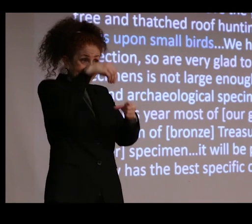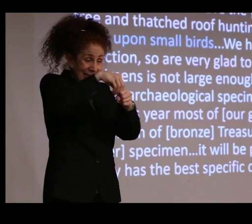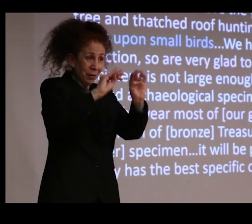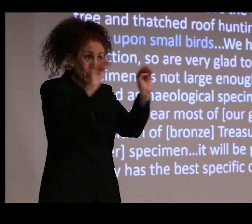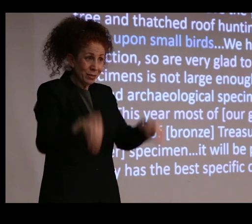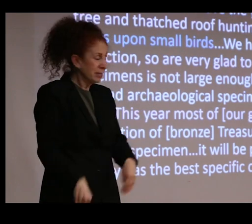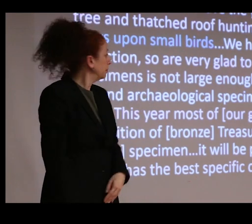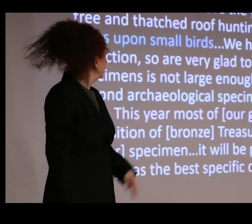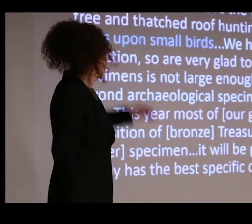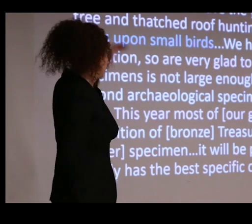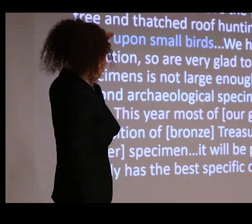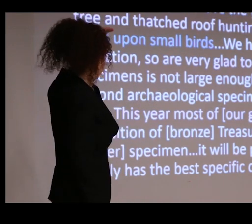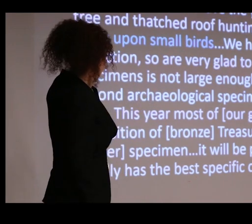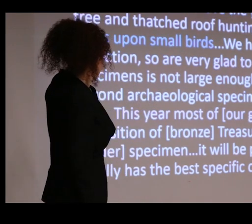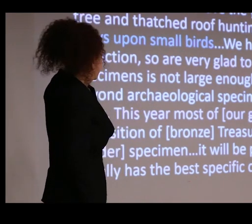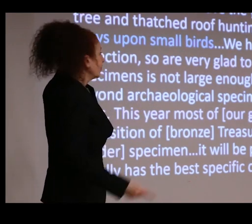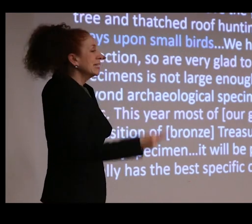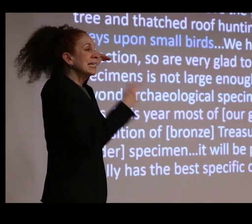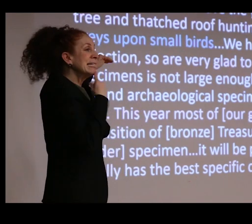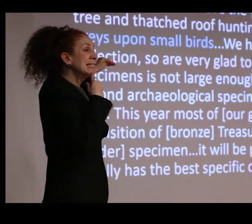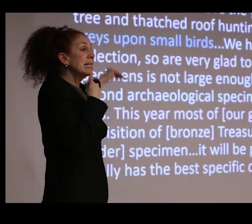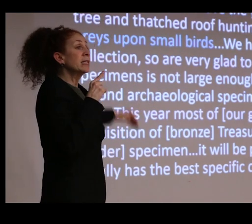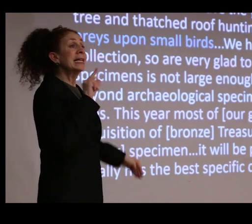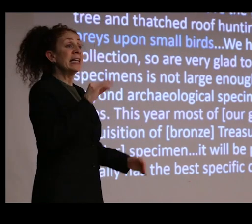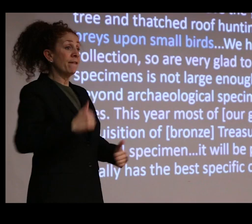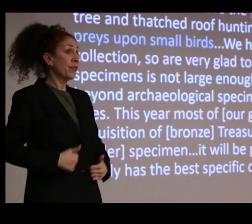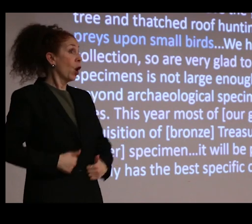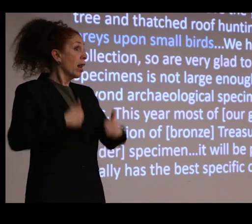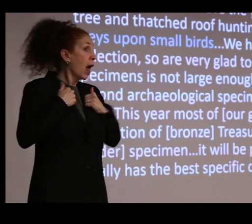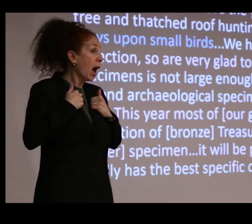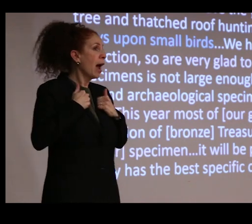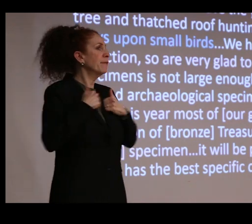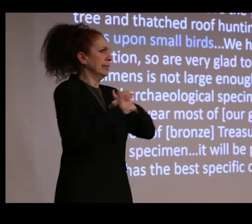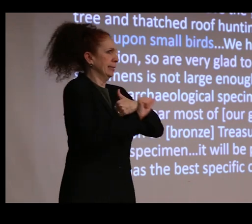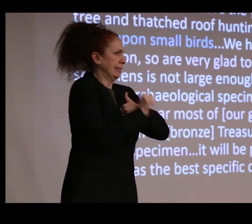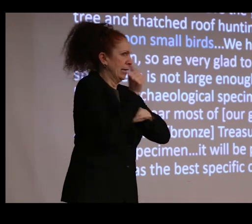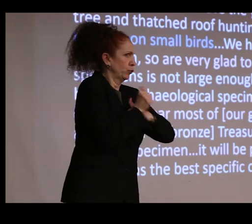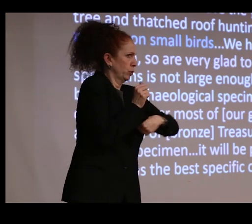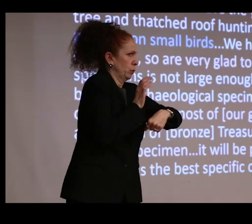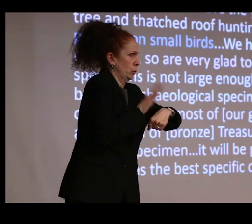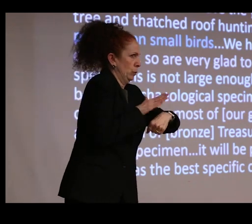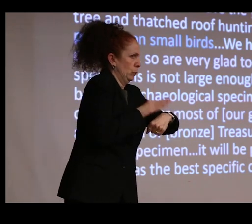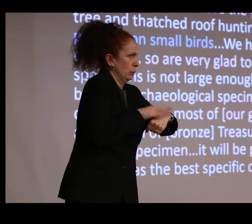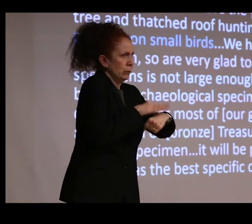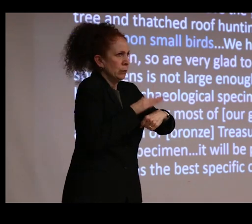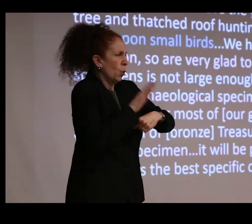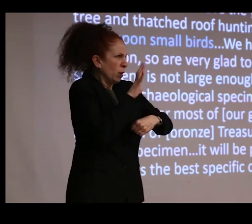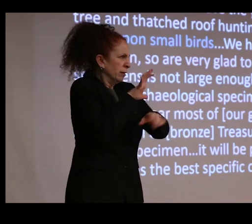Second, he tells us that when these things are living, they are dangerous, preying upon small birds.